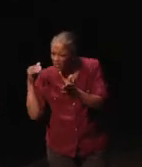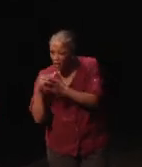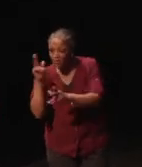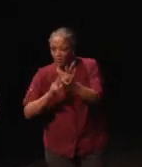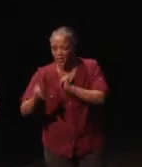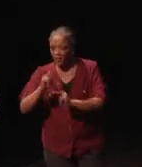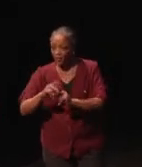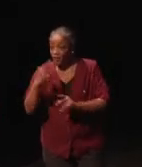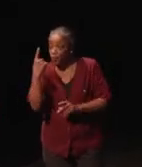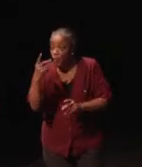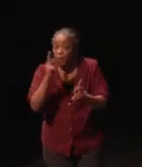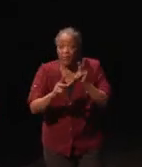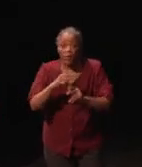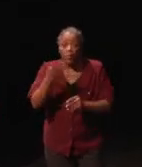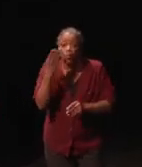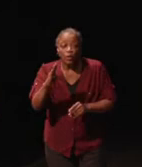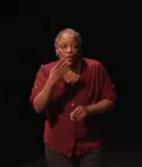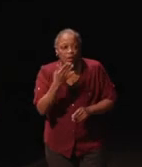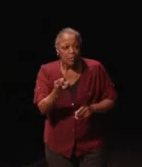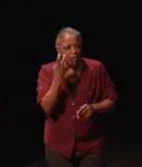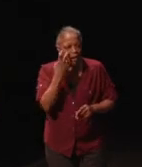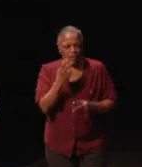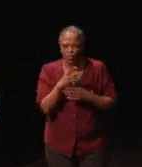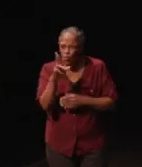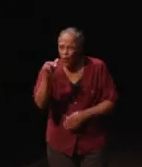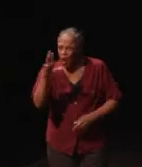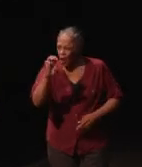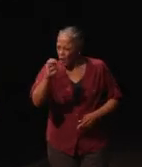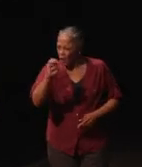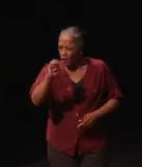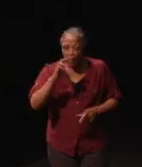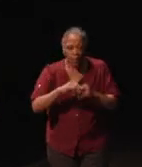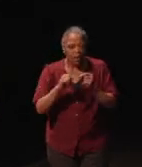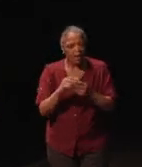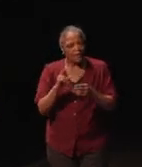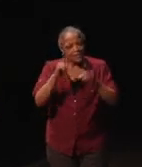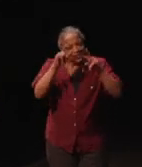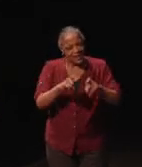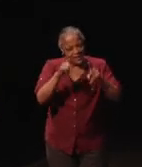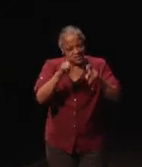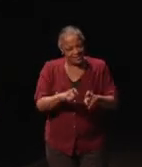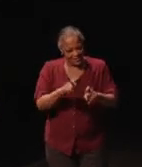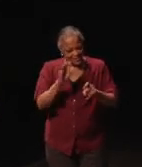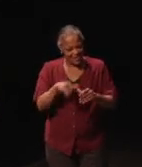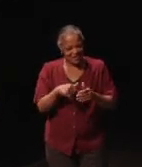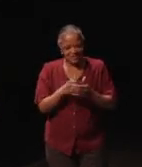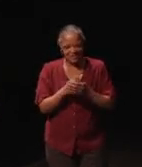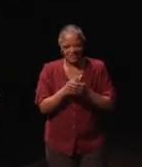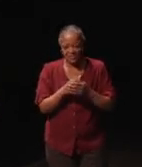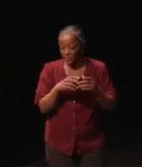the studio who is blue color blind. So, that was extremely useful in testing all of this. And this also came with